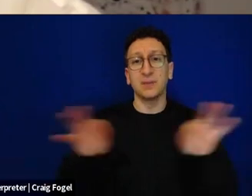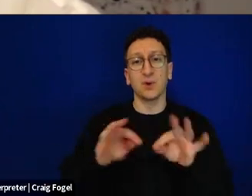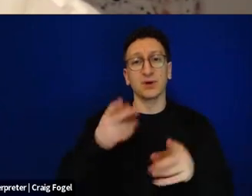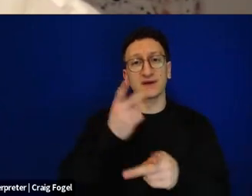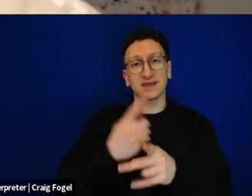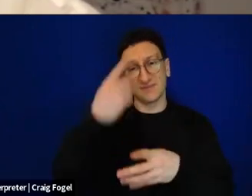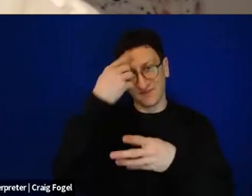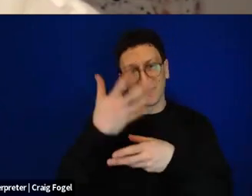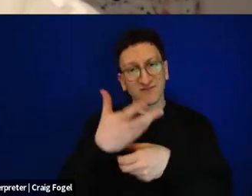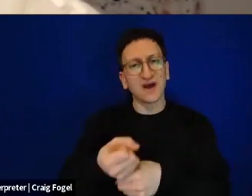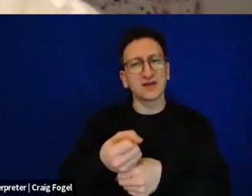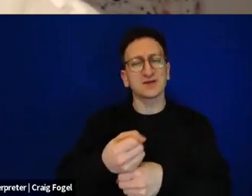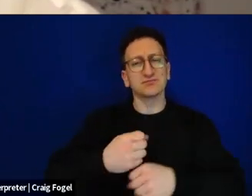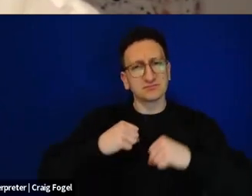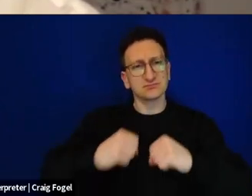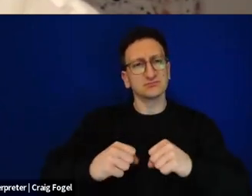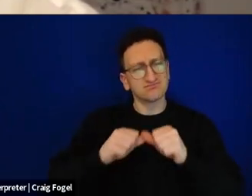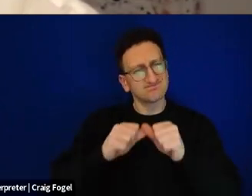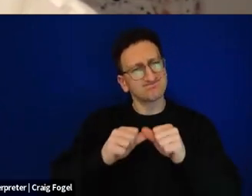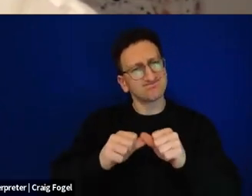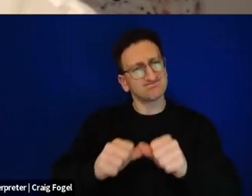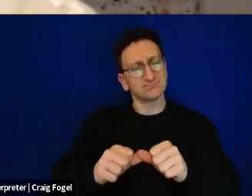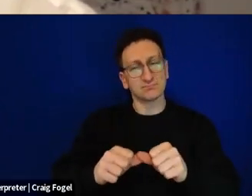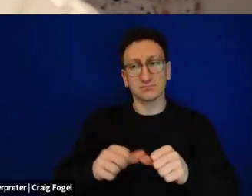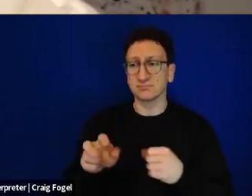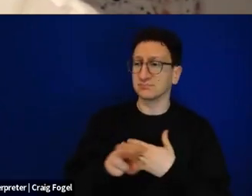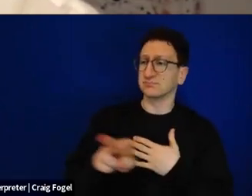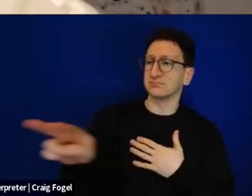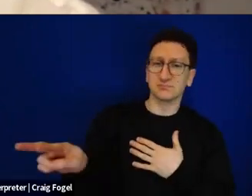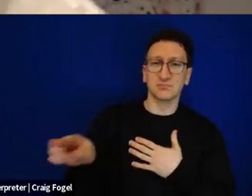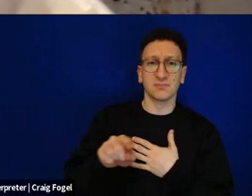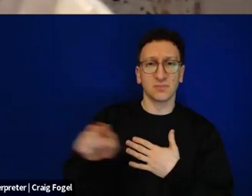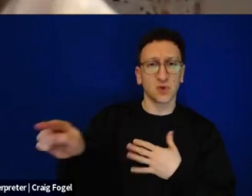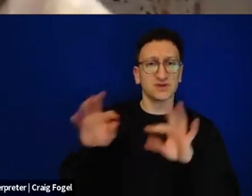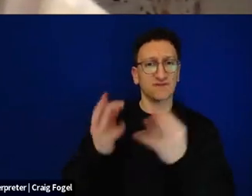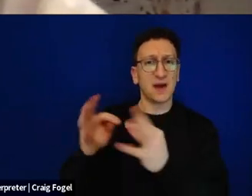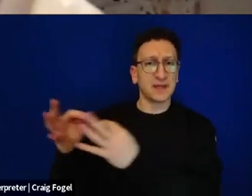that we've experienced from the families of the hostages is such an important piece. I mentioned at the beginning, four places where you might